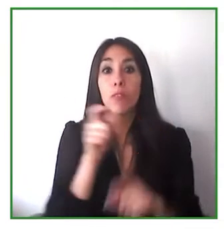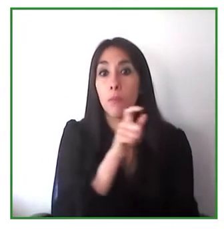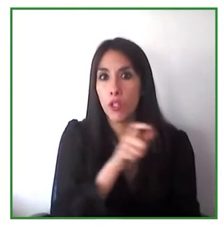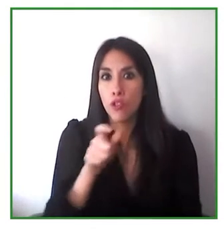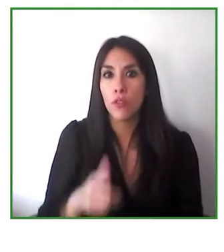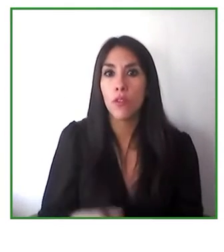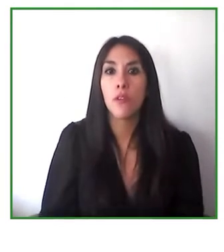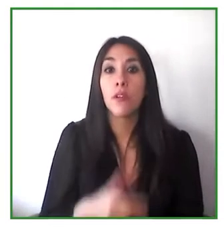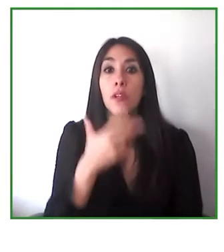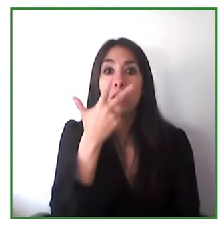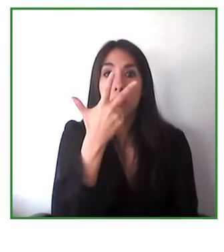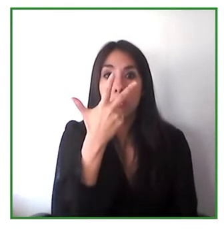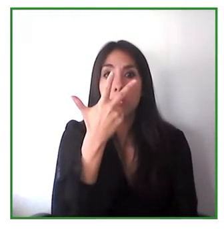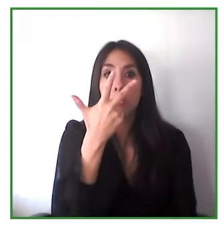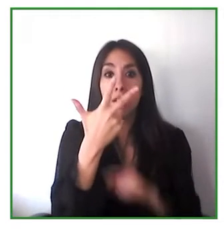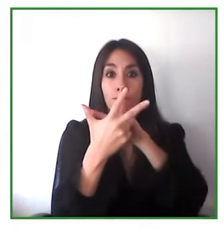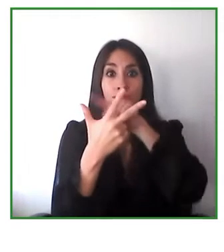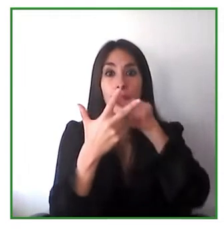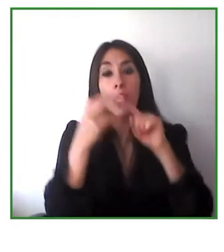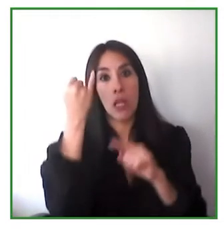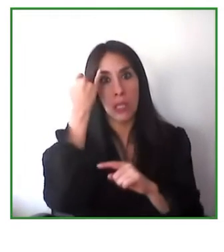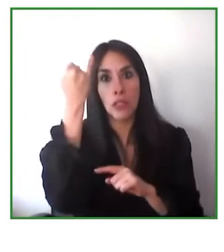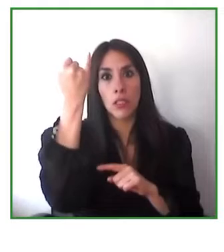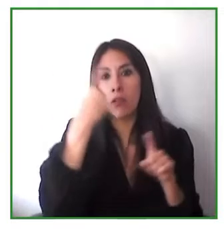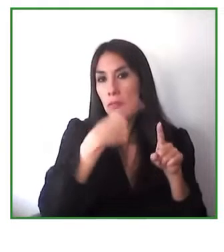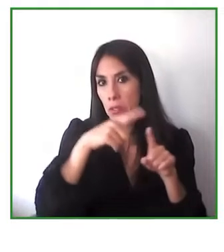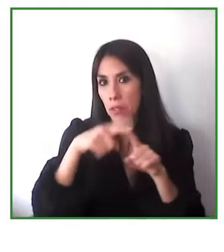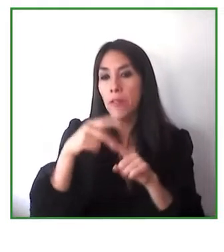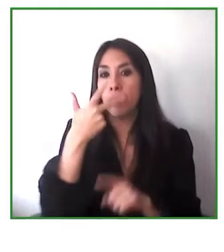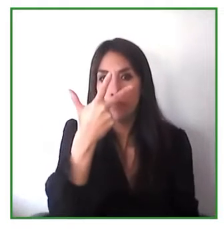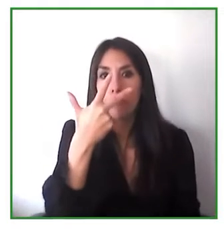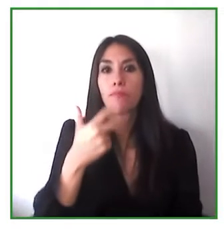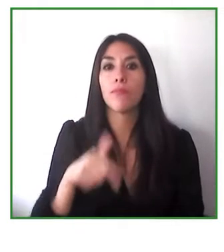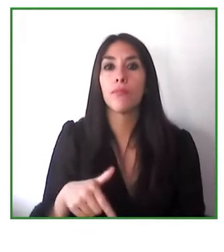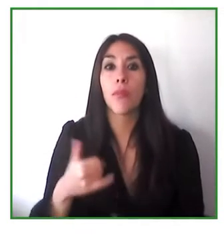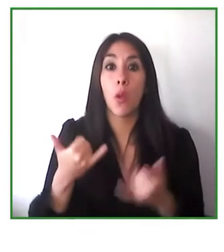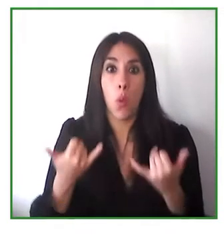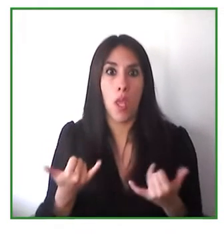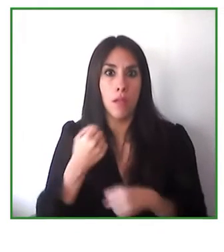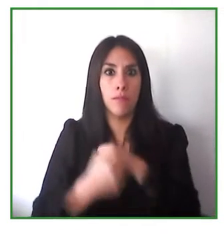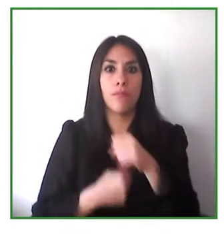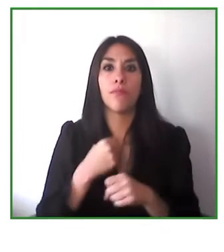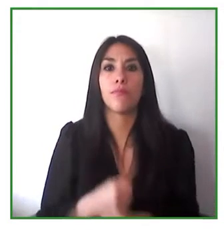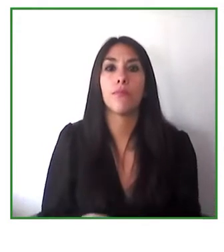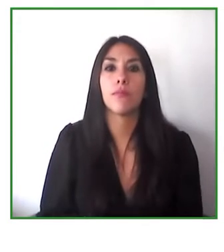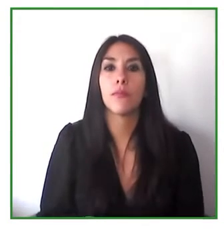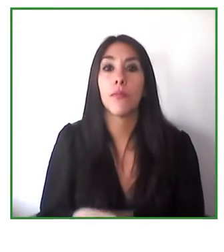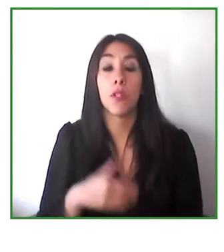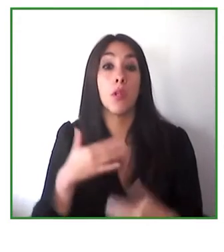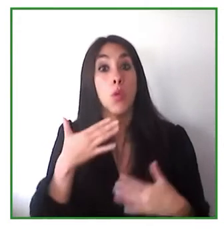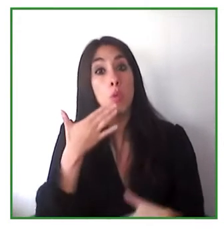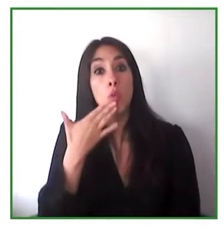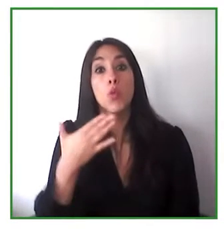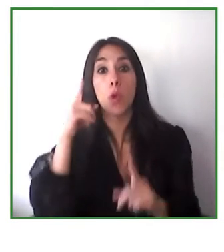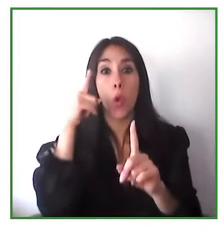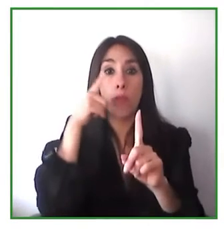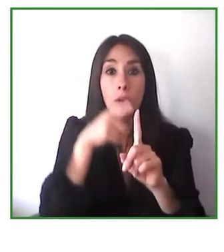are very important one is impact transfer and the purpose of today is